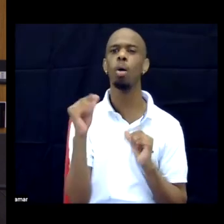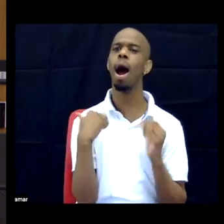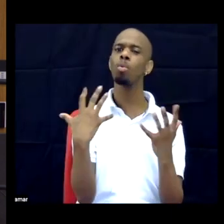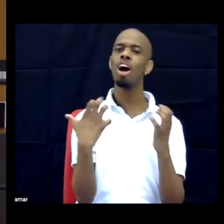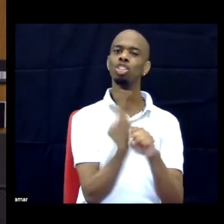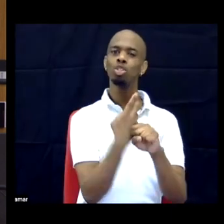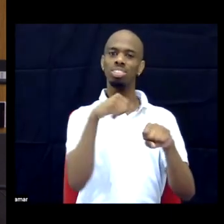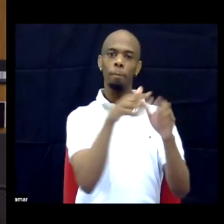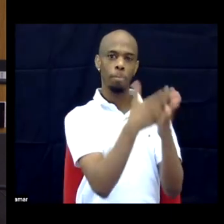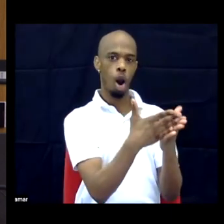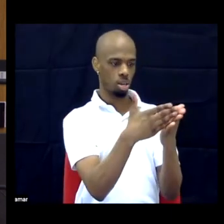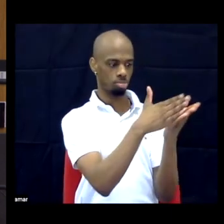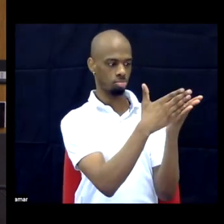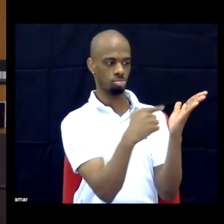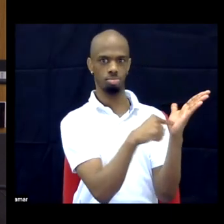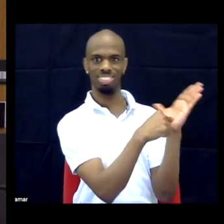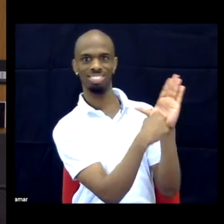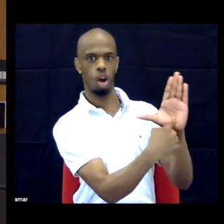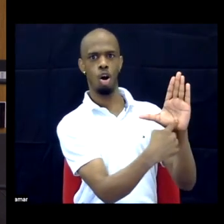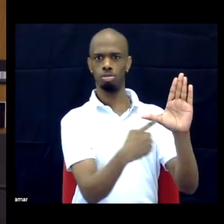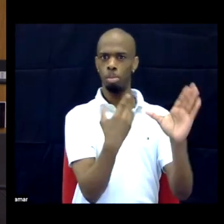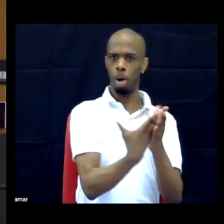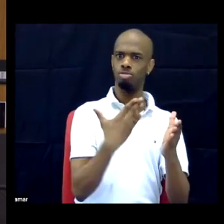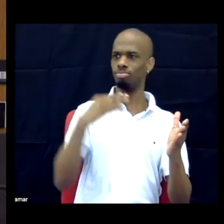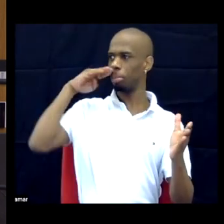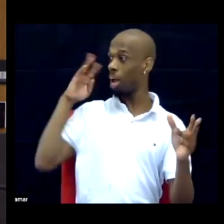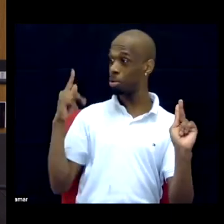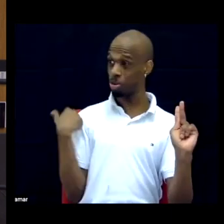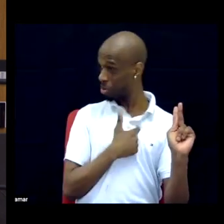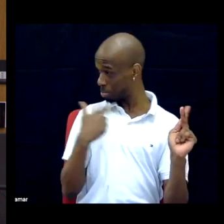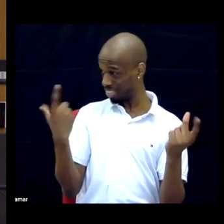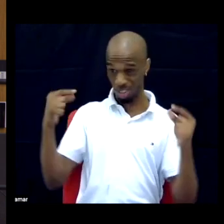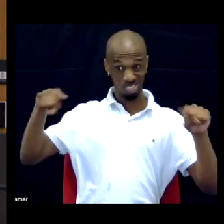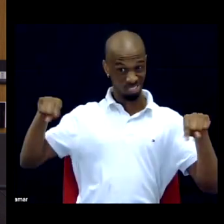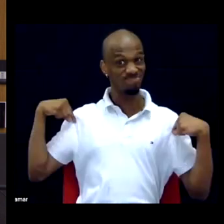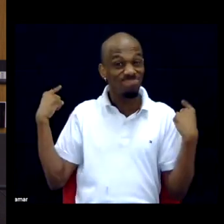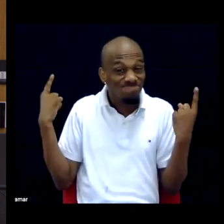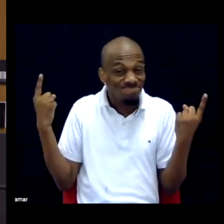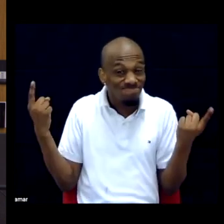to show that black people have been doing this. We have been doing it. It just doesn't look the same.